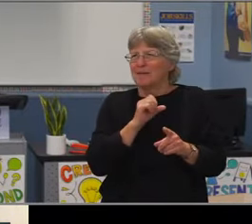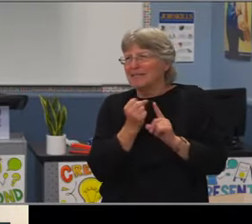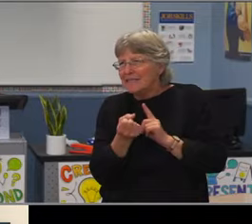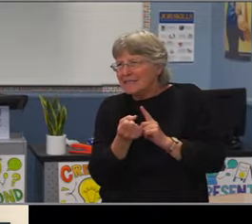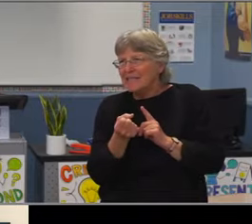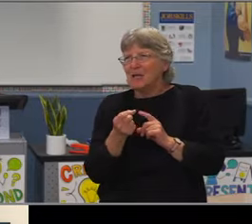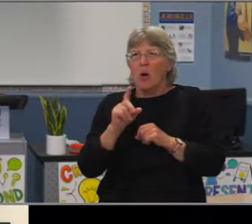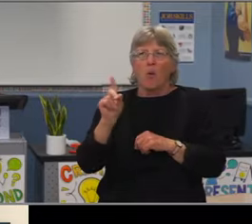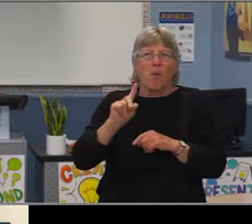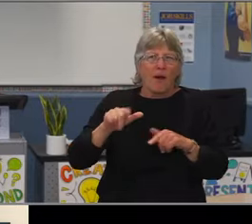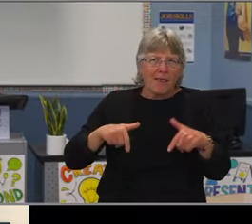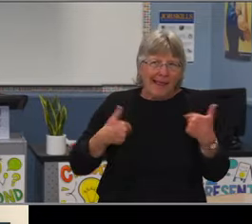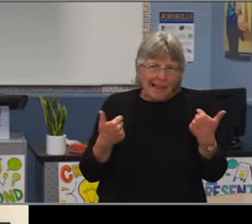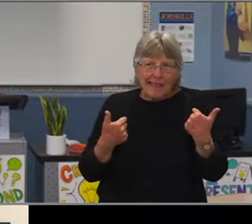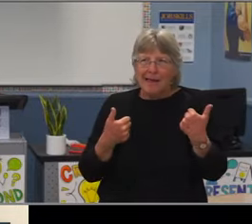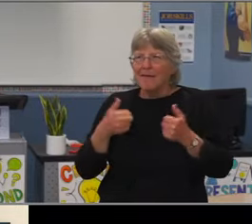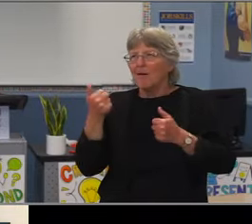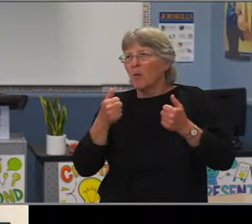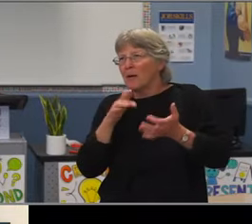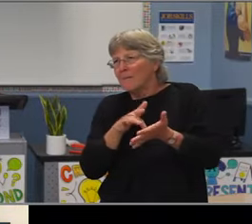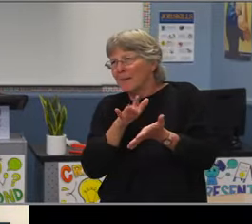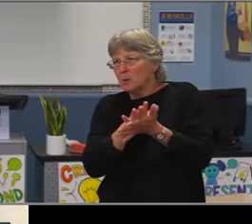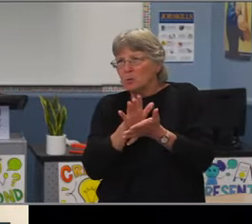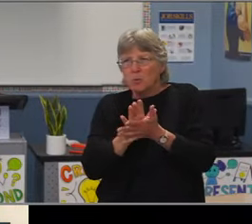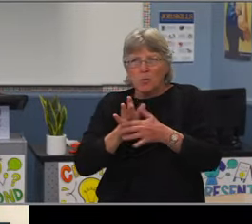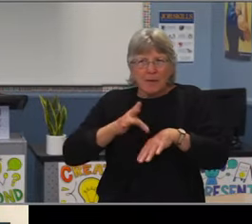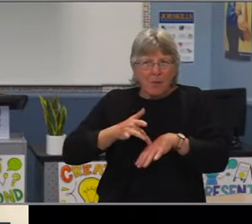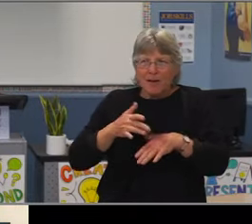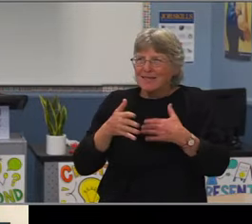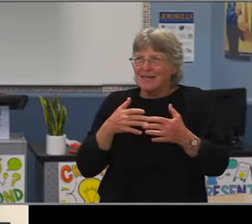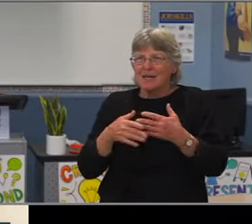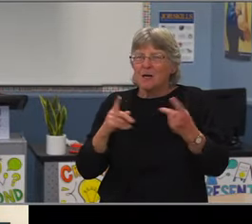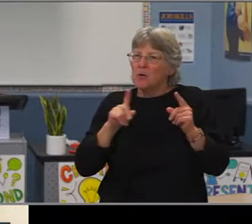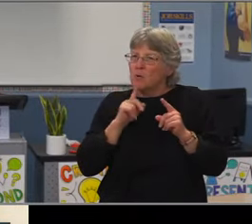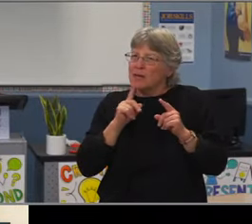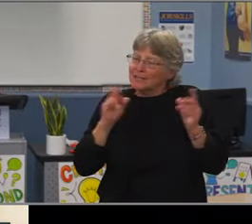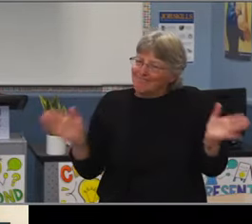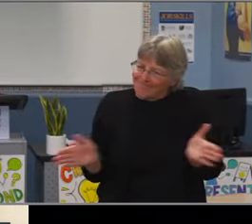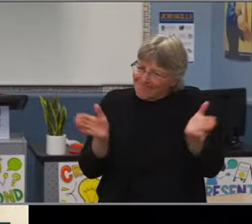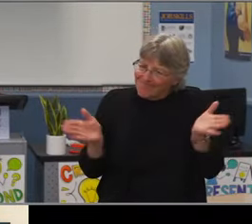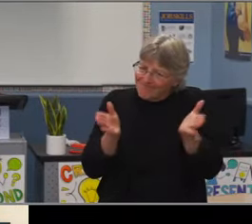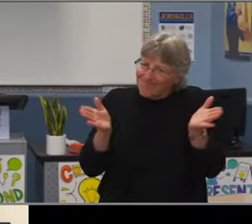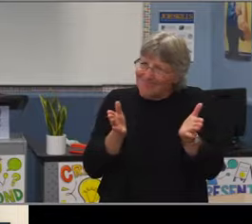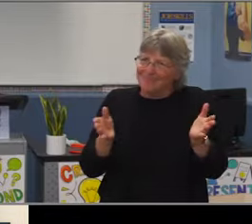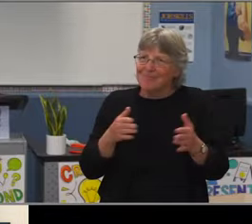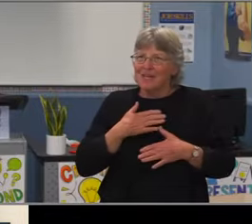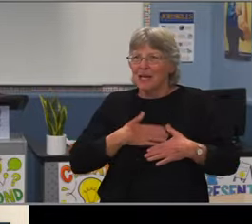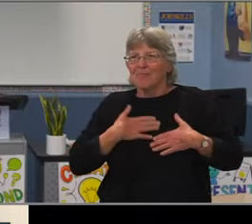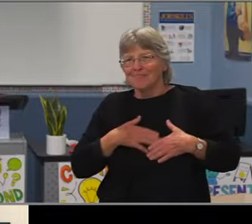let's not forget about the effective domain. When kids leave a middle school and go to a high school,